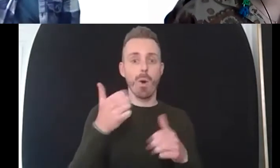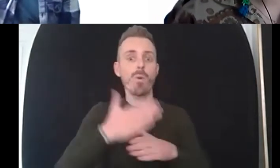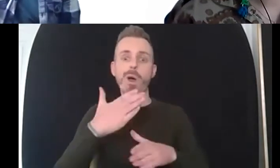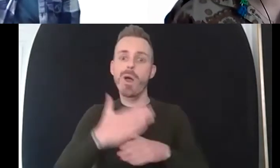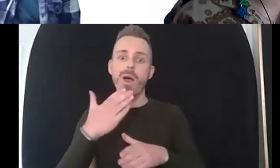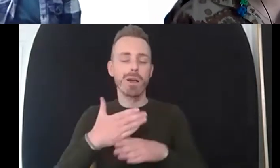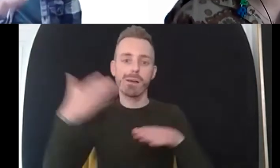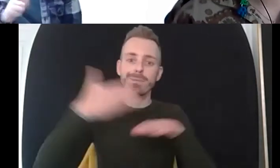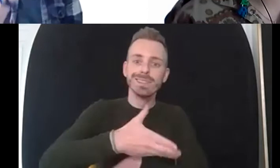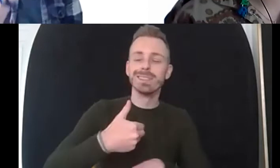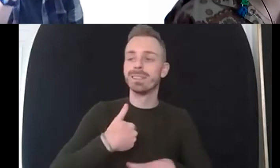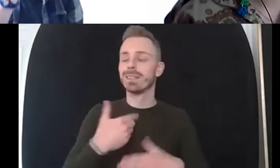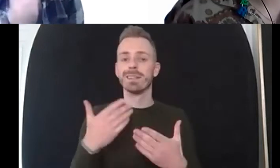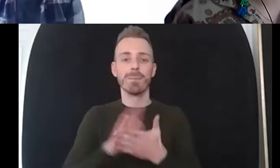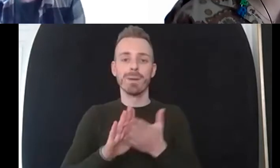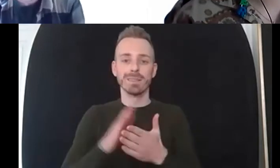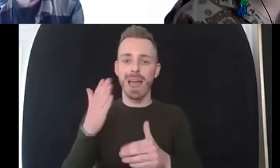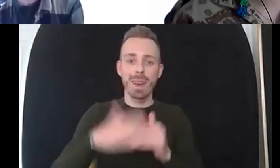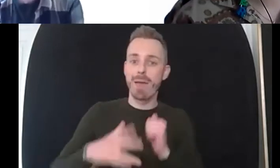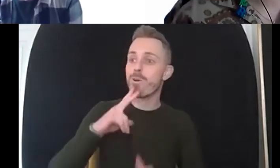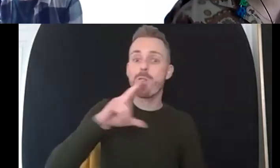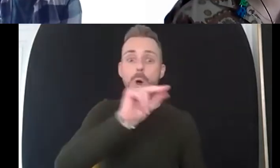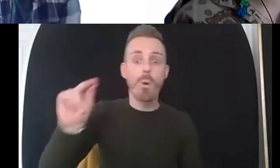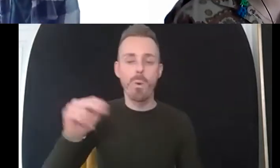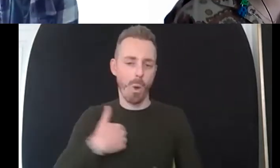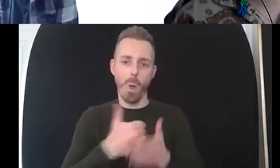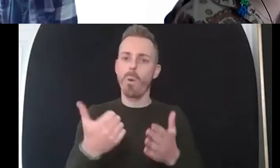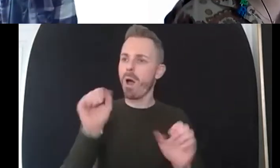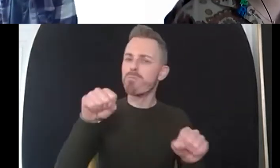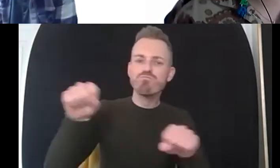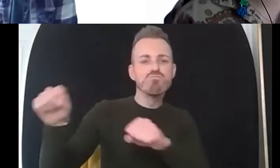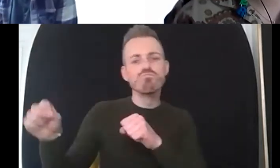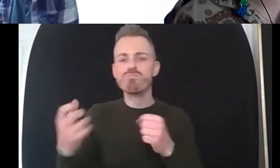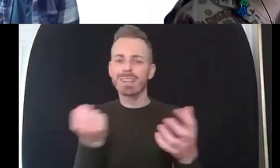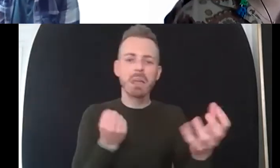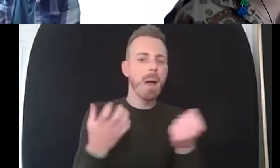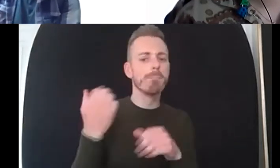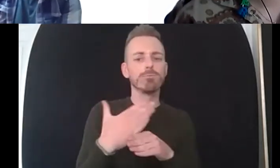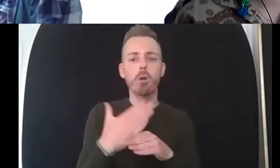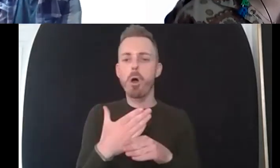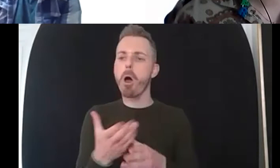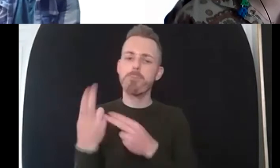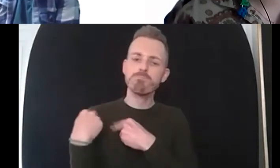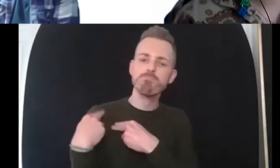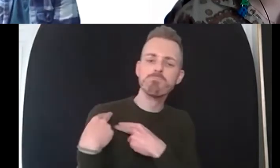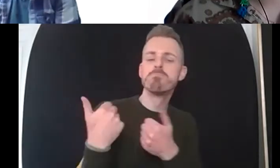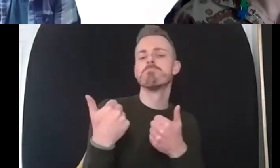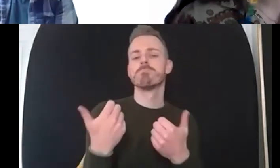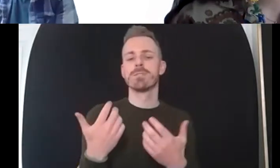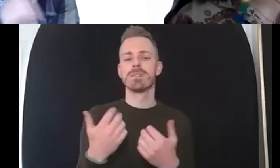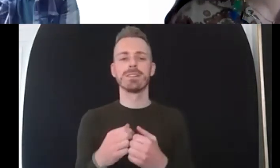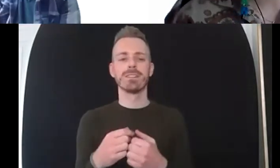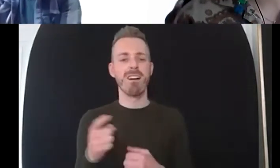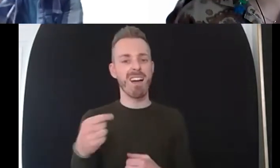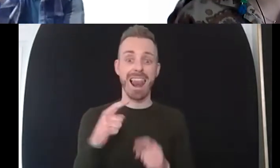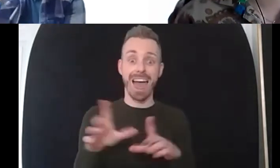me me me me um i'll i'll do that um do you want to come on to uh youtube channel with lgbt like share